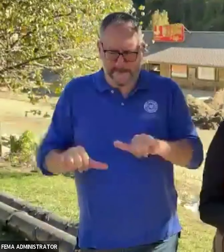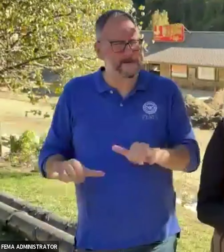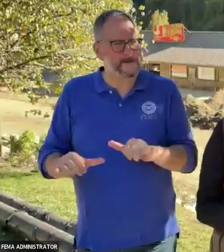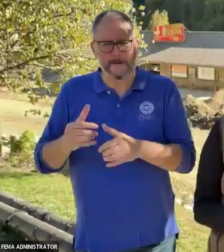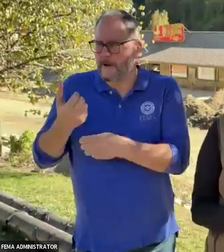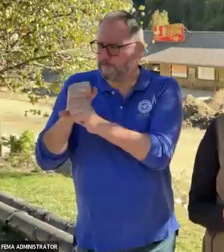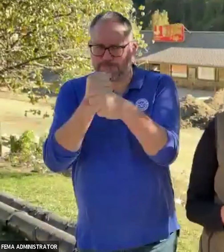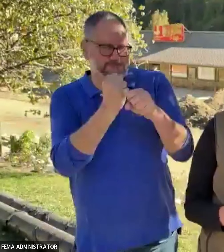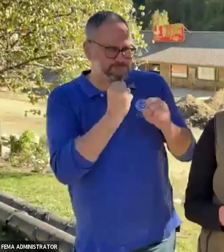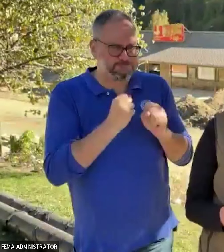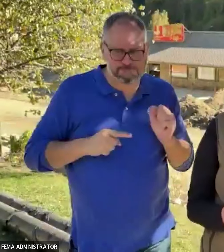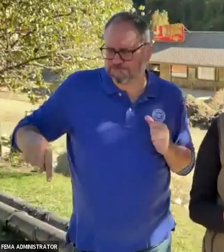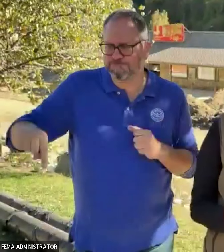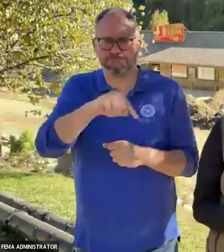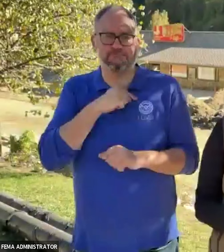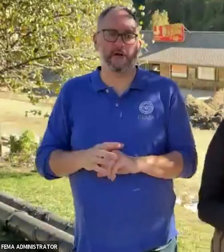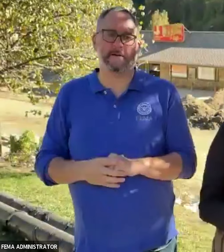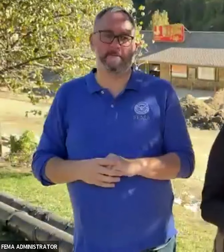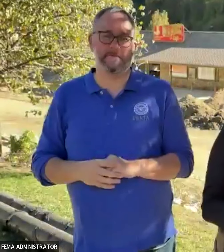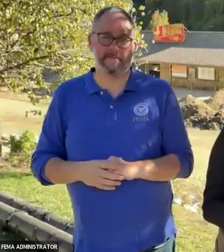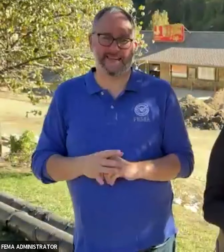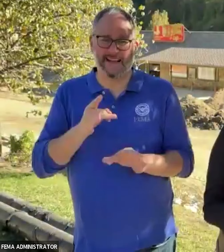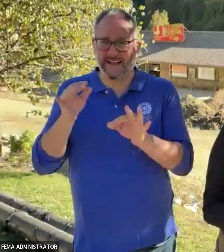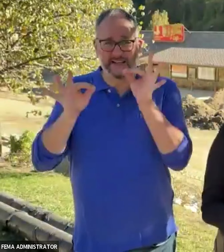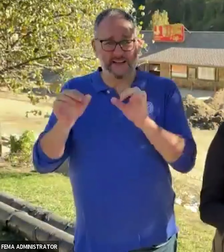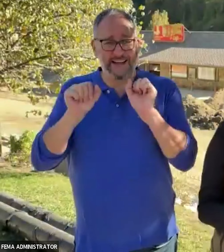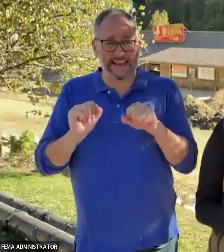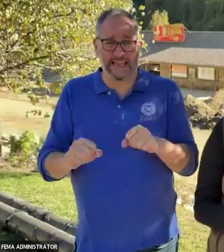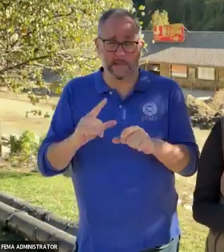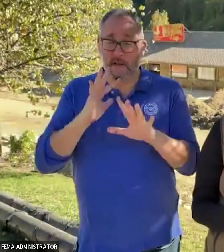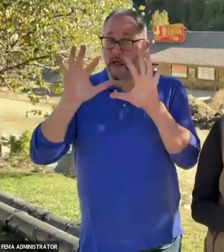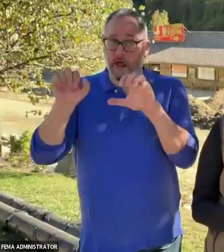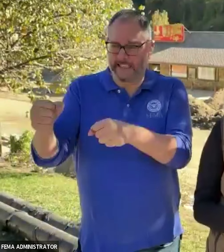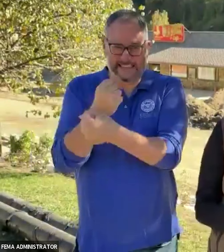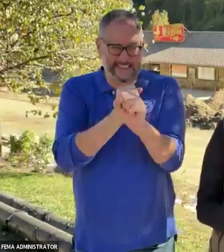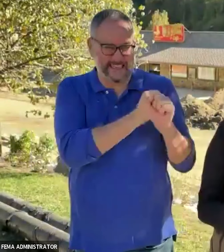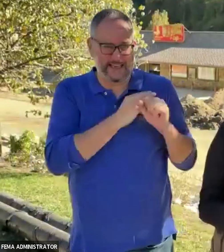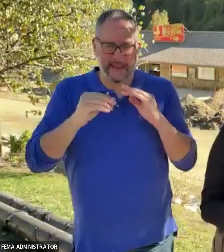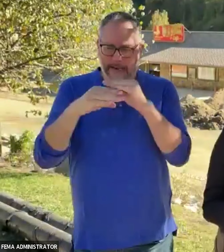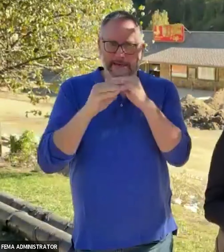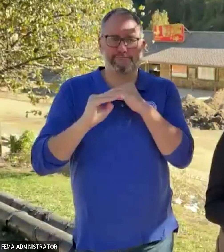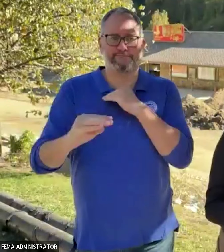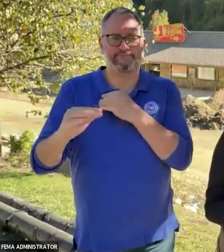And they told me how they were able to stabilize the situation through a partnership with the county emergency manager,